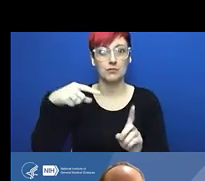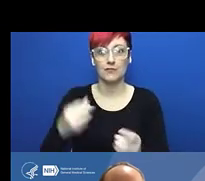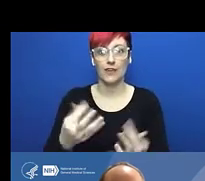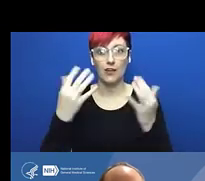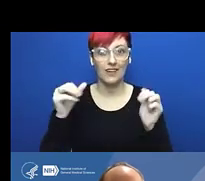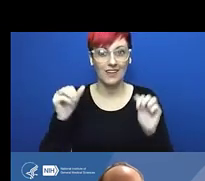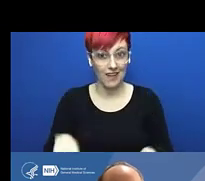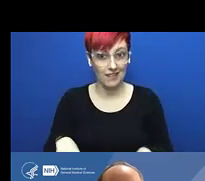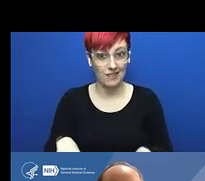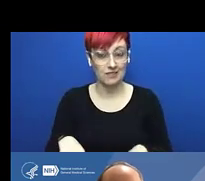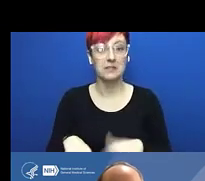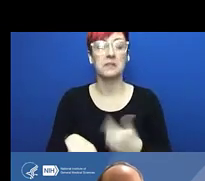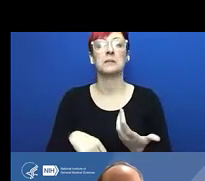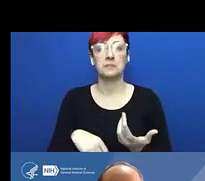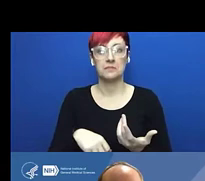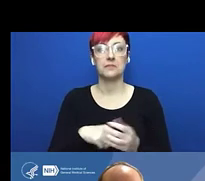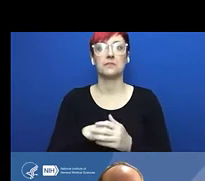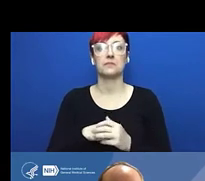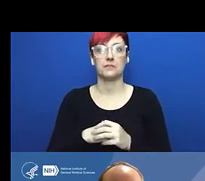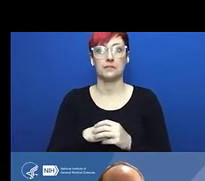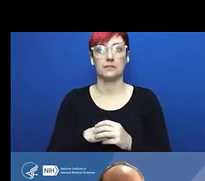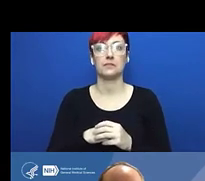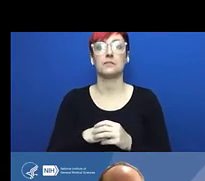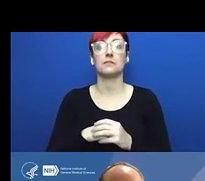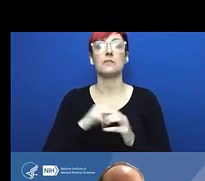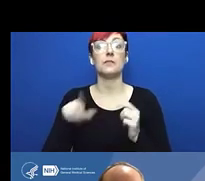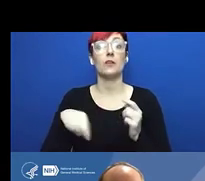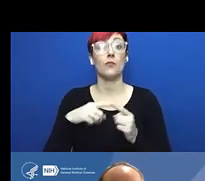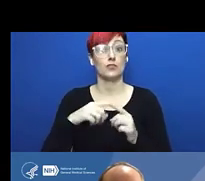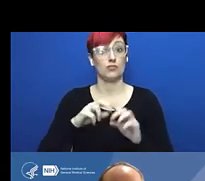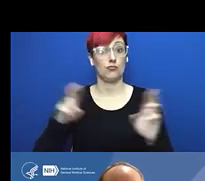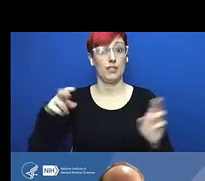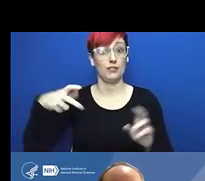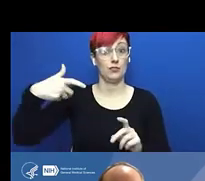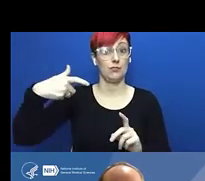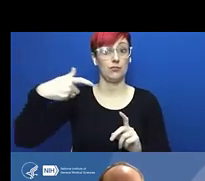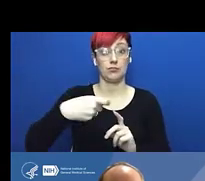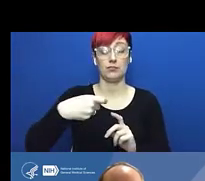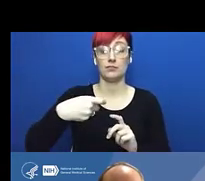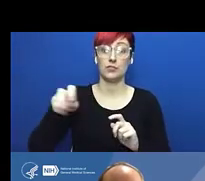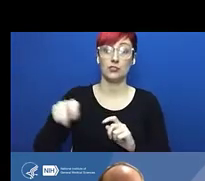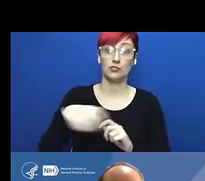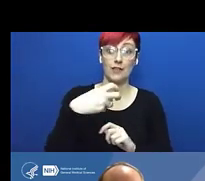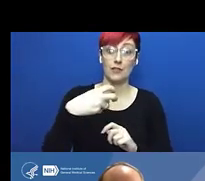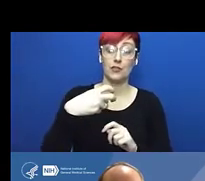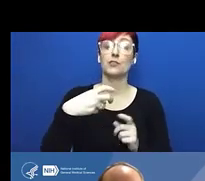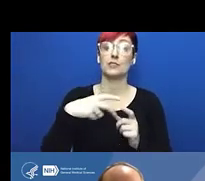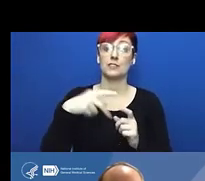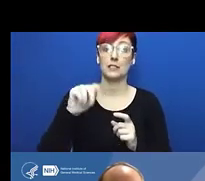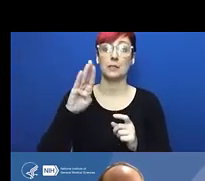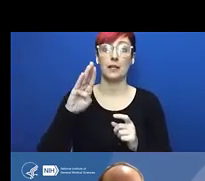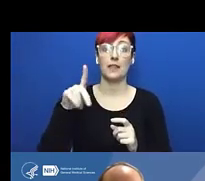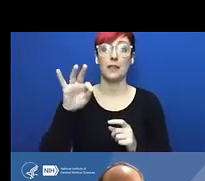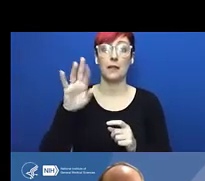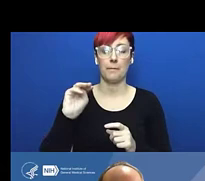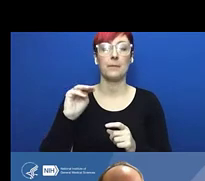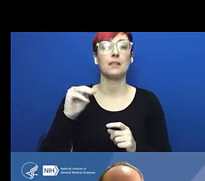and make sure you set the captioner up with CC ability so she can type.